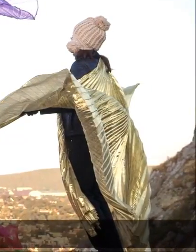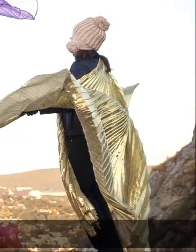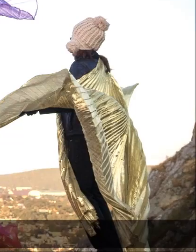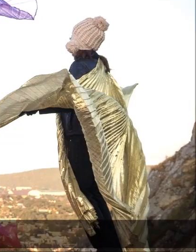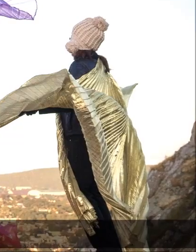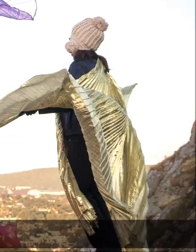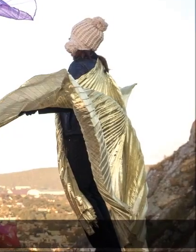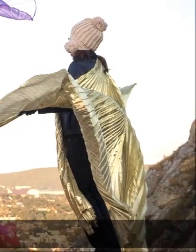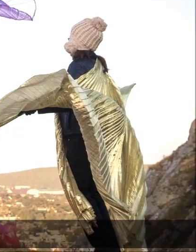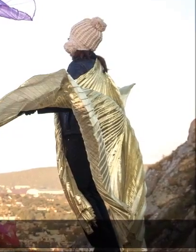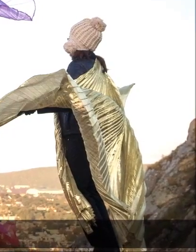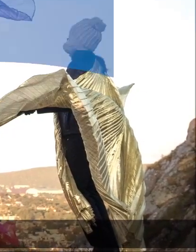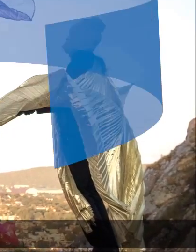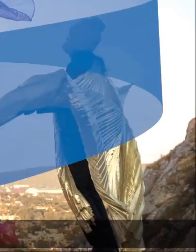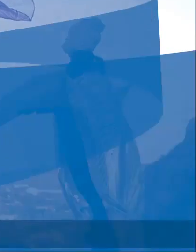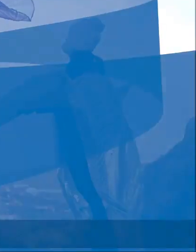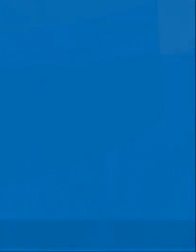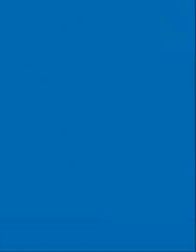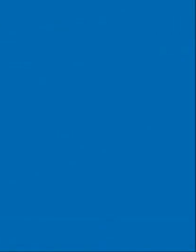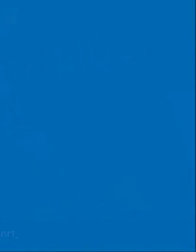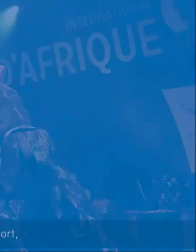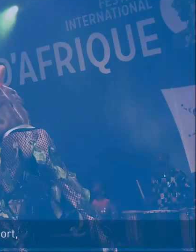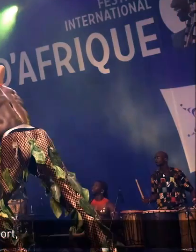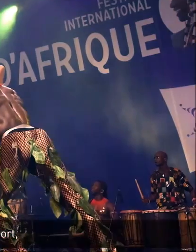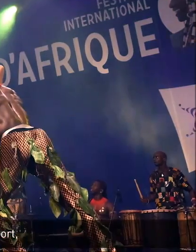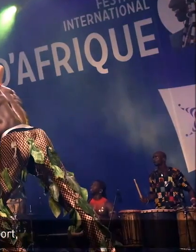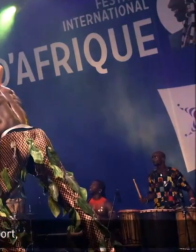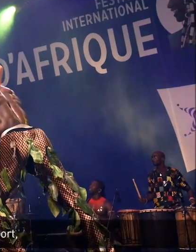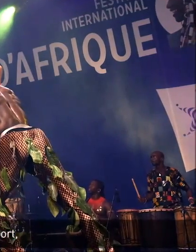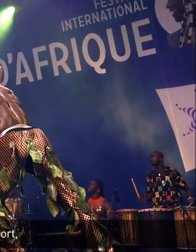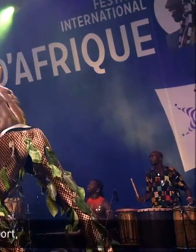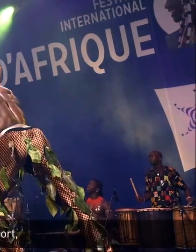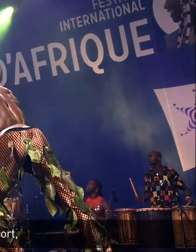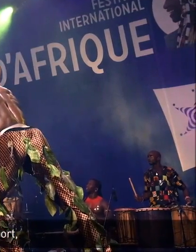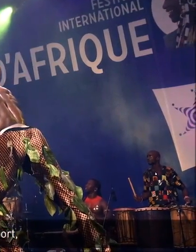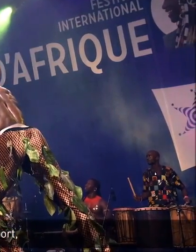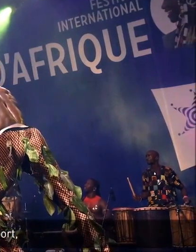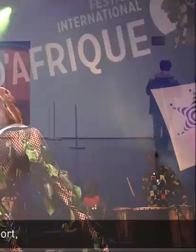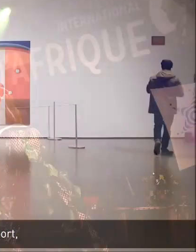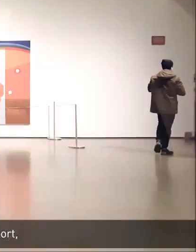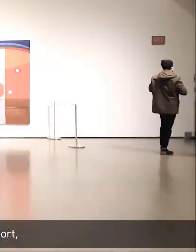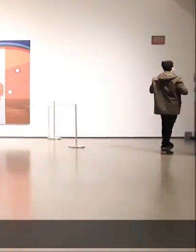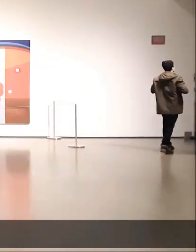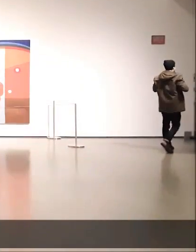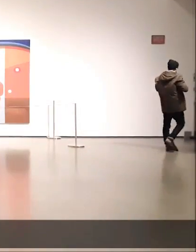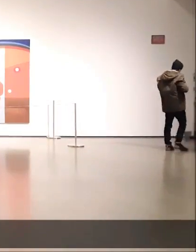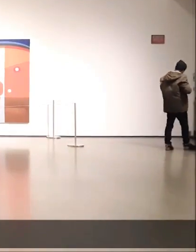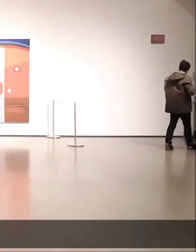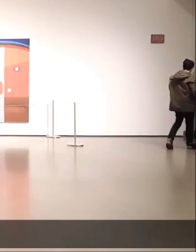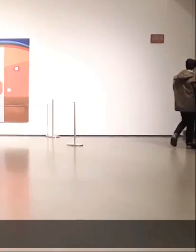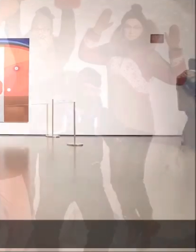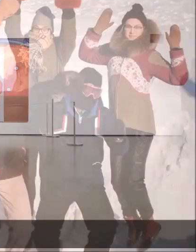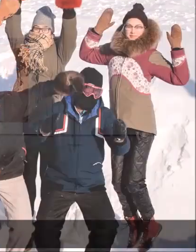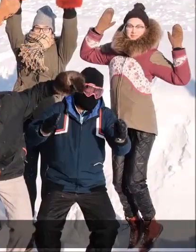Our plan sets out a vision for the future, an art sector that sees increases in support, access, youth engagement,